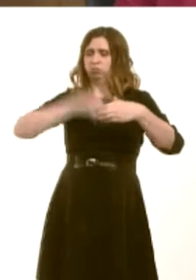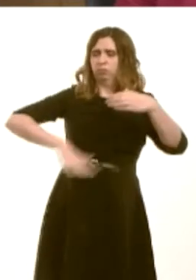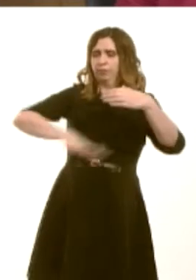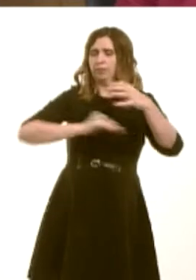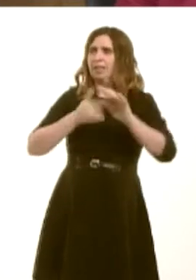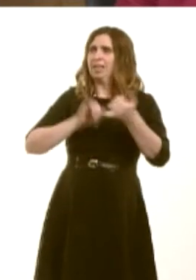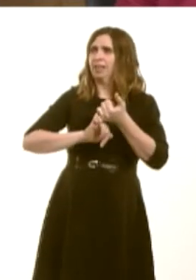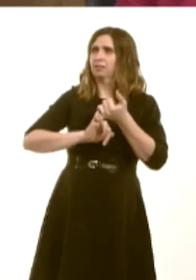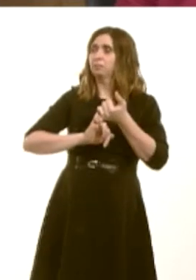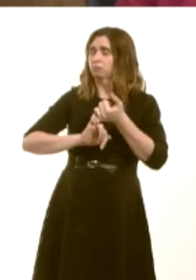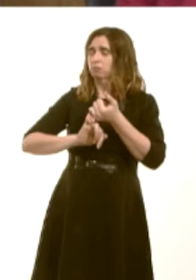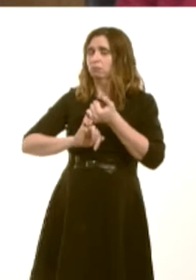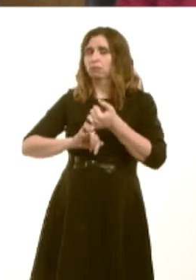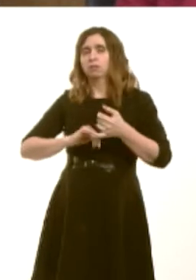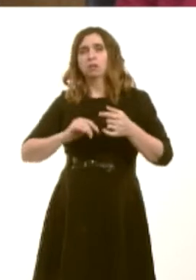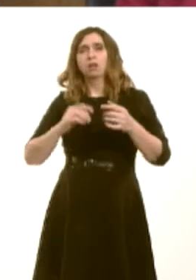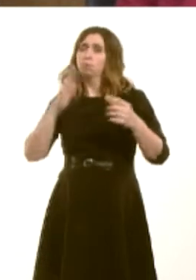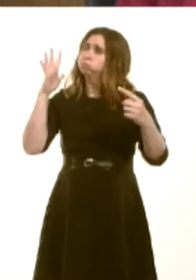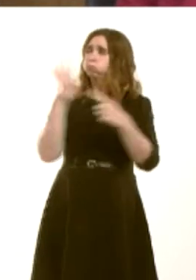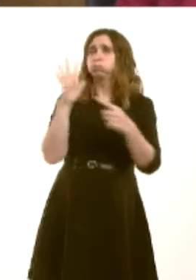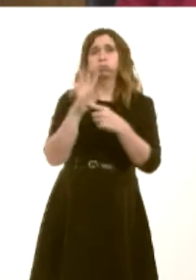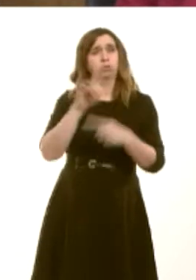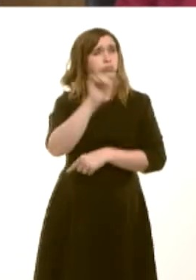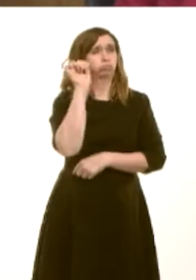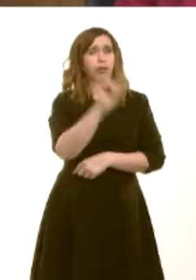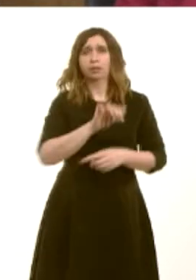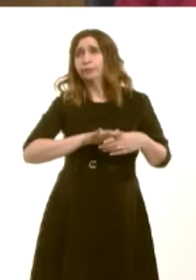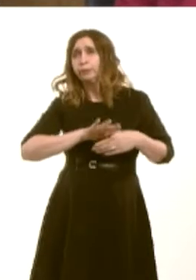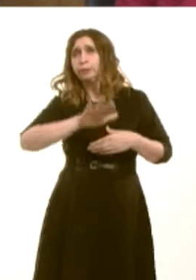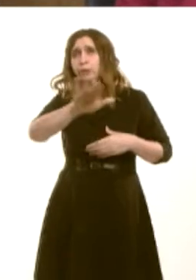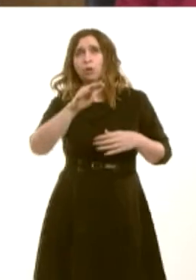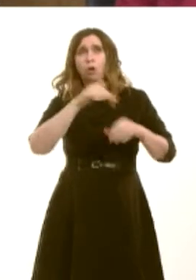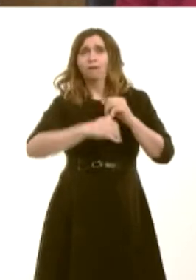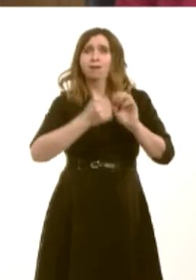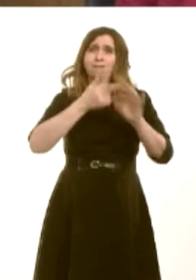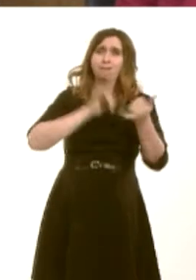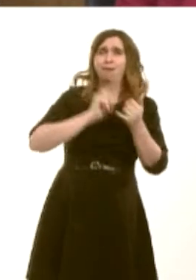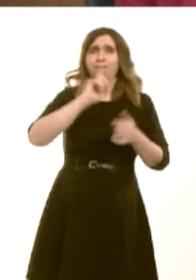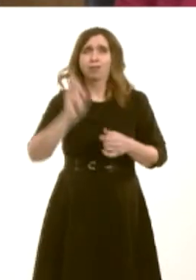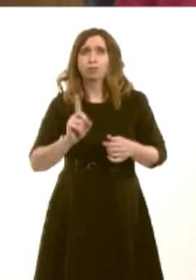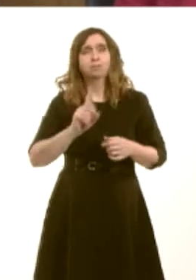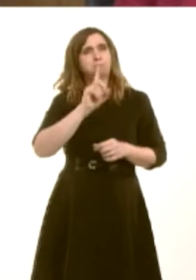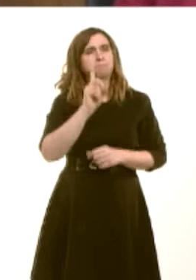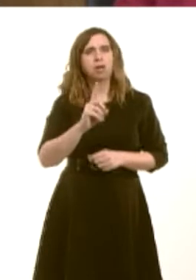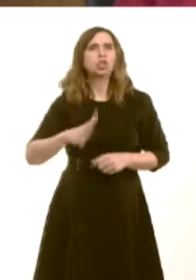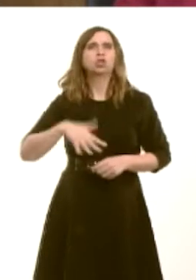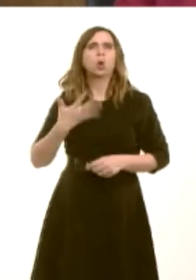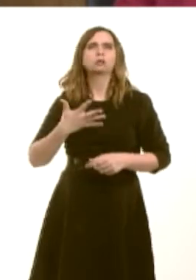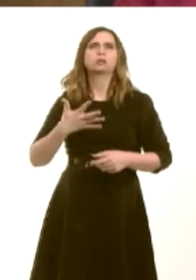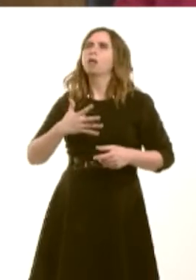Carwyn Jones: Energy security is absolutely crucial; the Member is right. But, that does not mean, of course, that we should try to obtain energy at any cost, and that, of course,